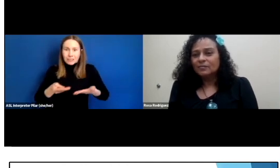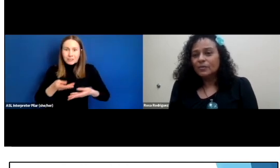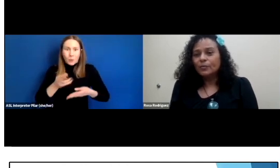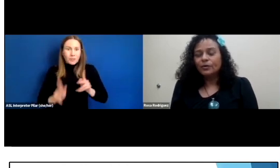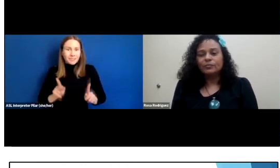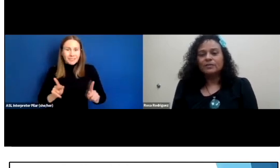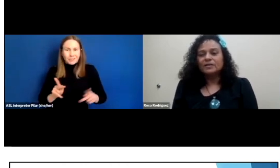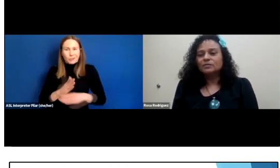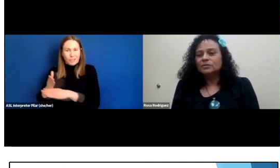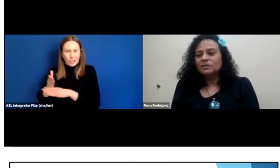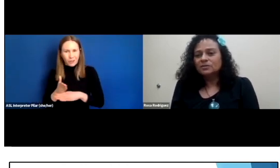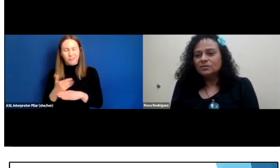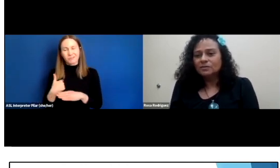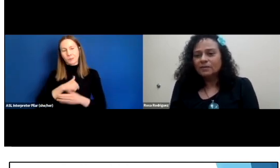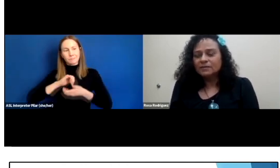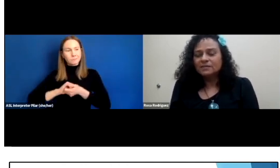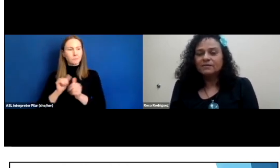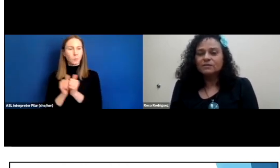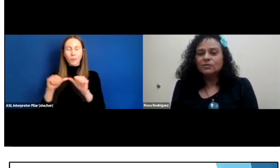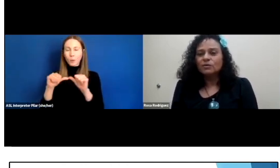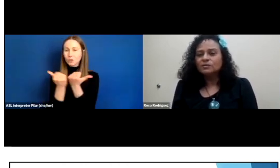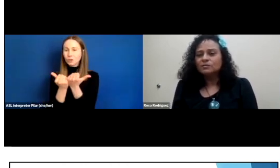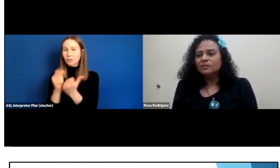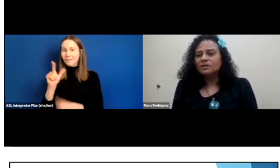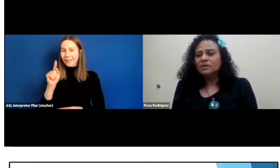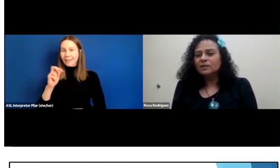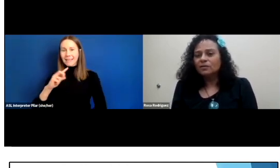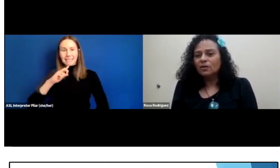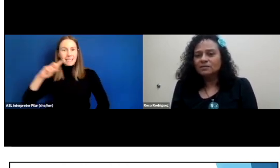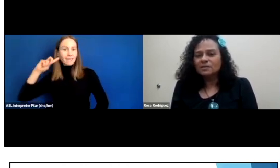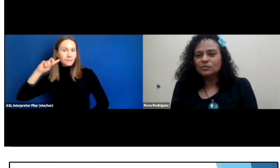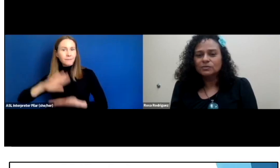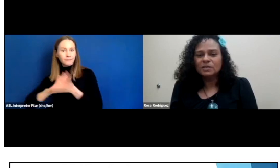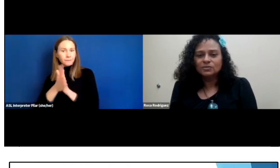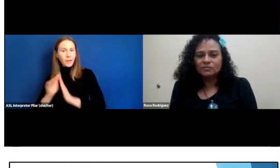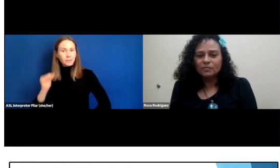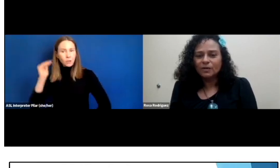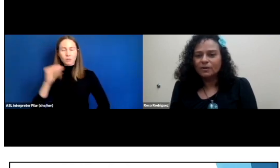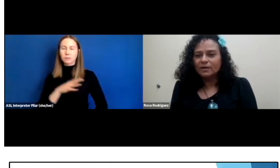we partner with the Association of Late Deafened Adults with the Hearing Loss Association of America.